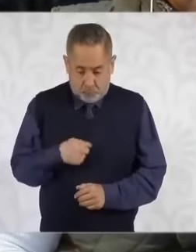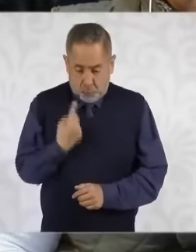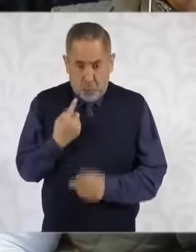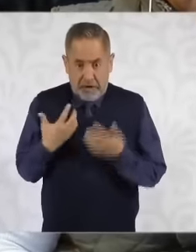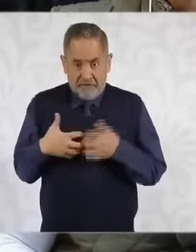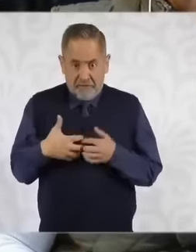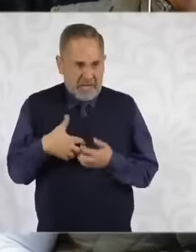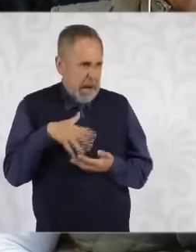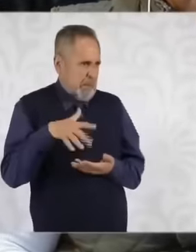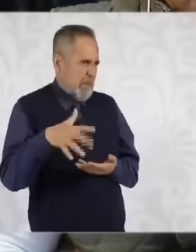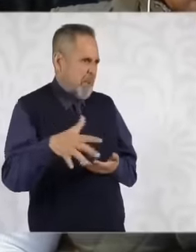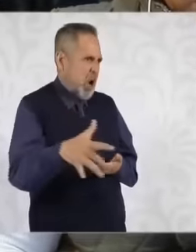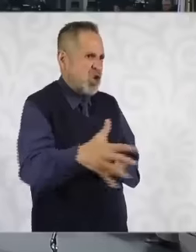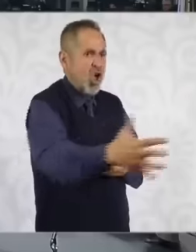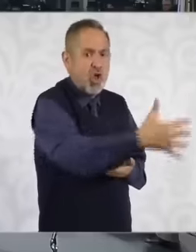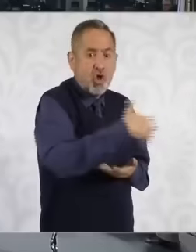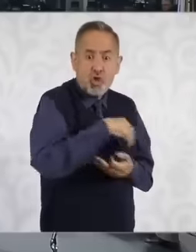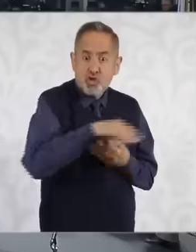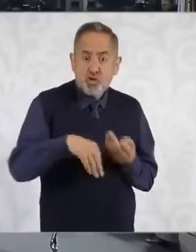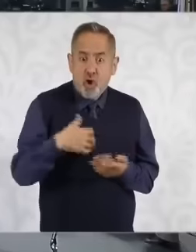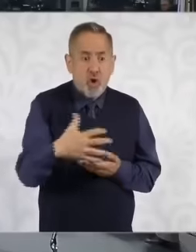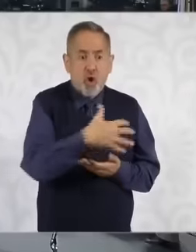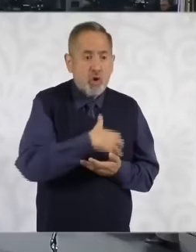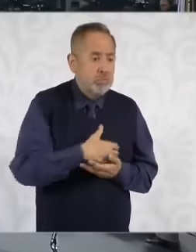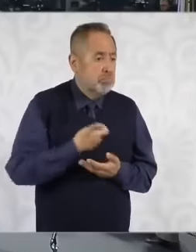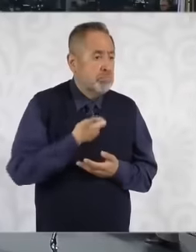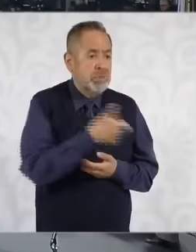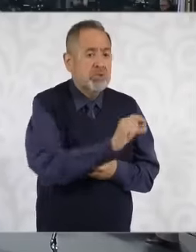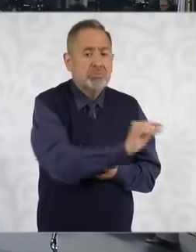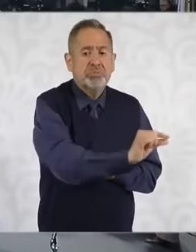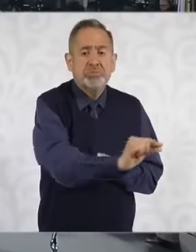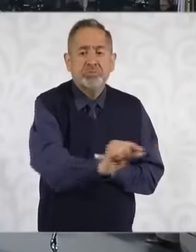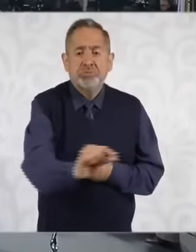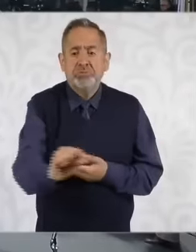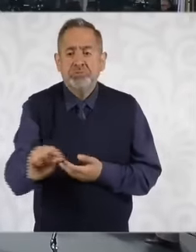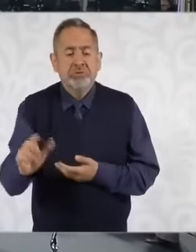but it would be important to specify for the people who see it, the farmers from